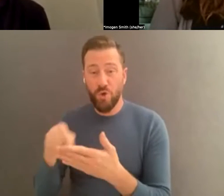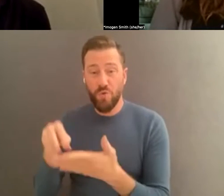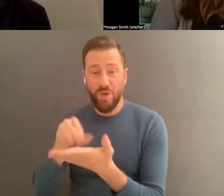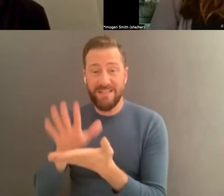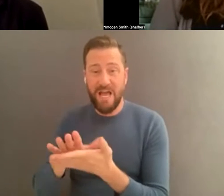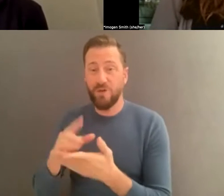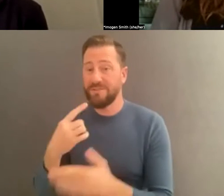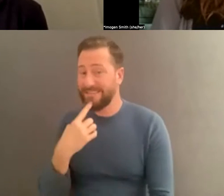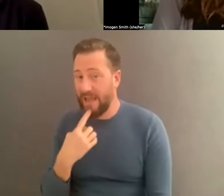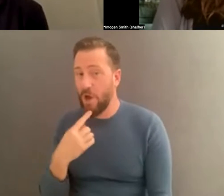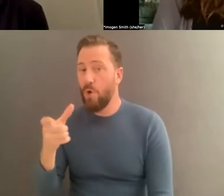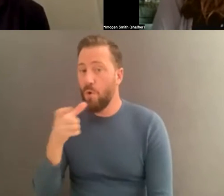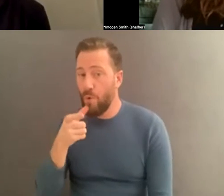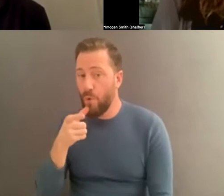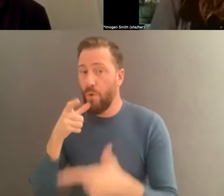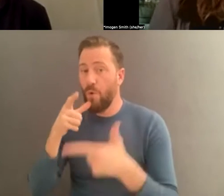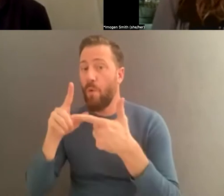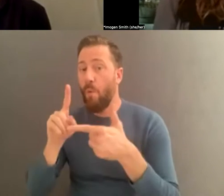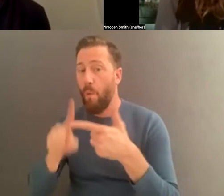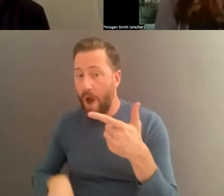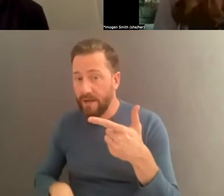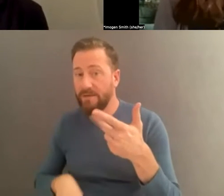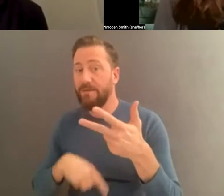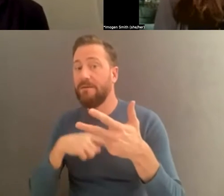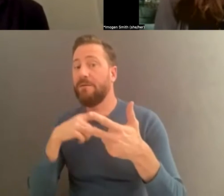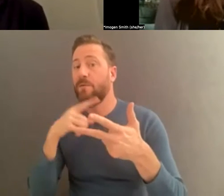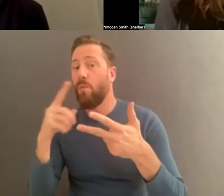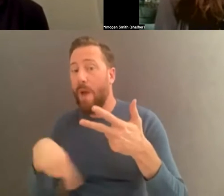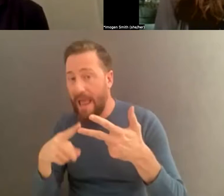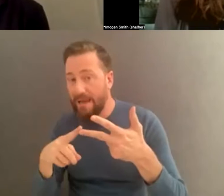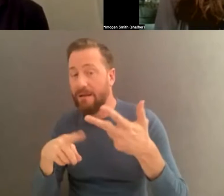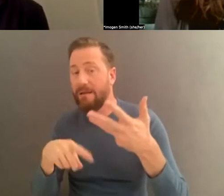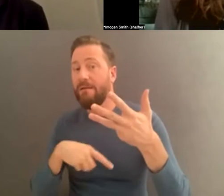, the when